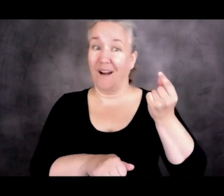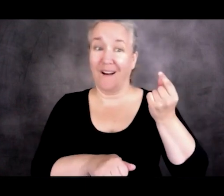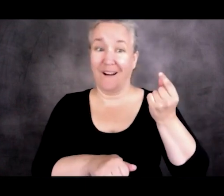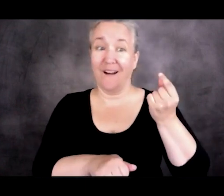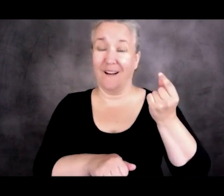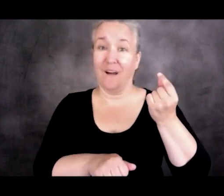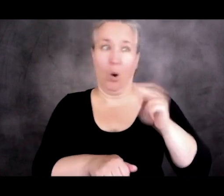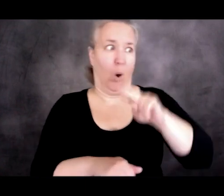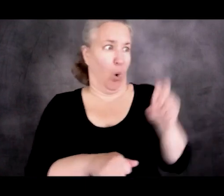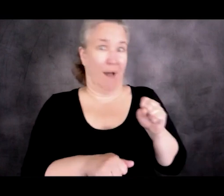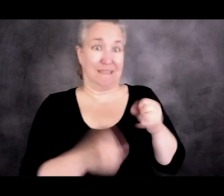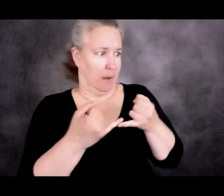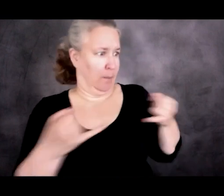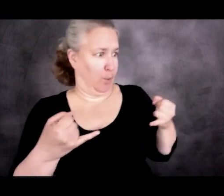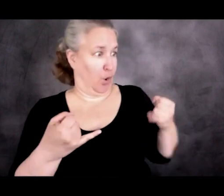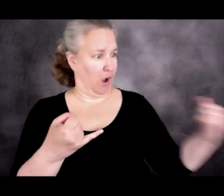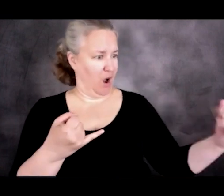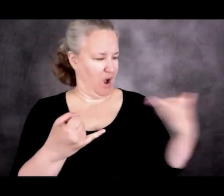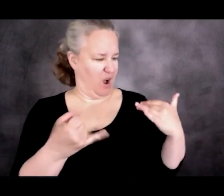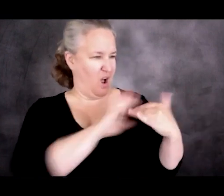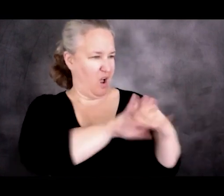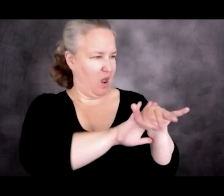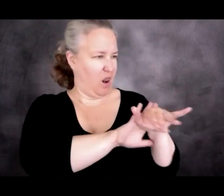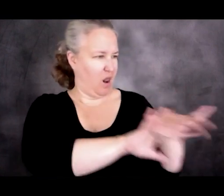to push asylum seekers away from the United States.